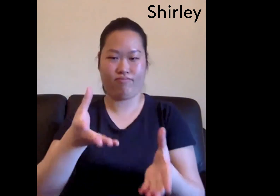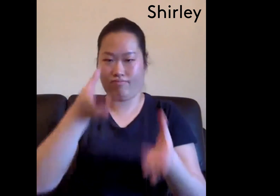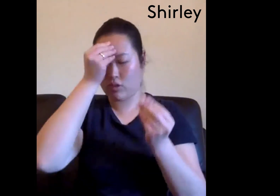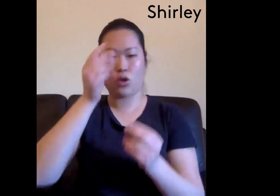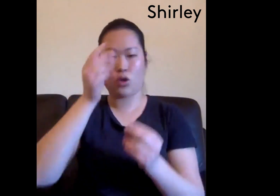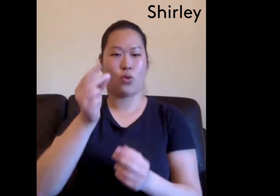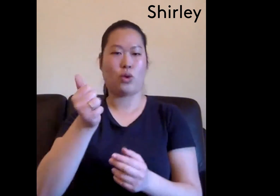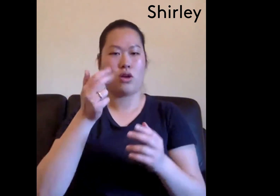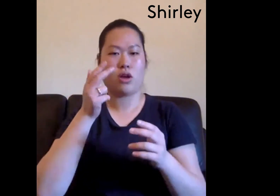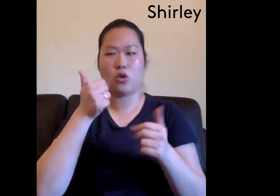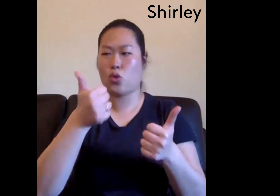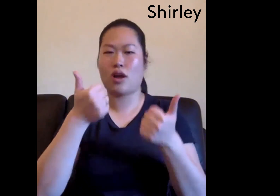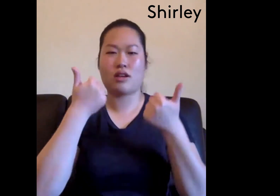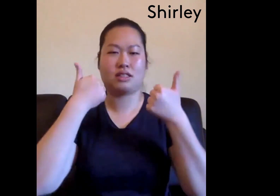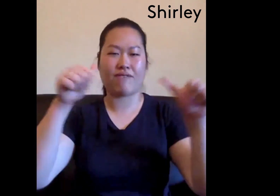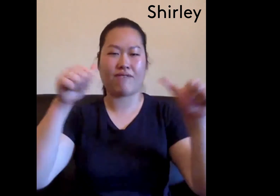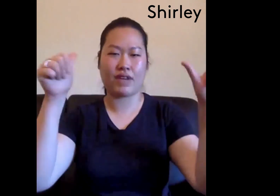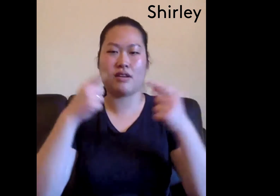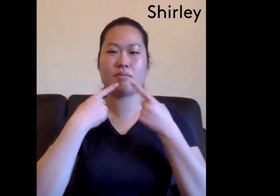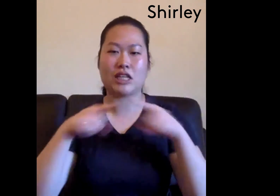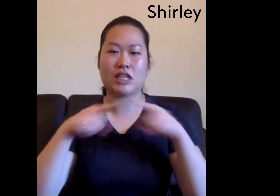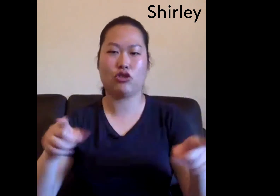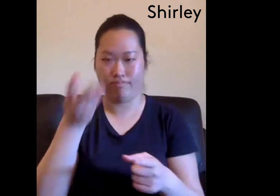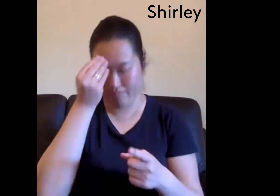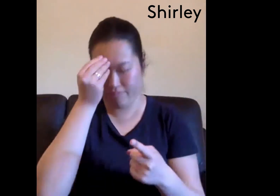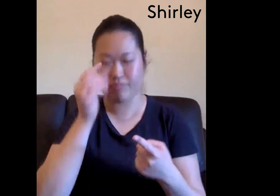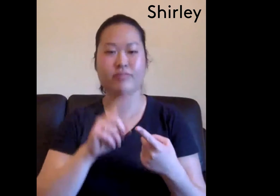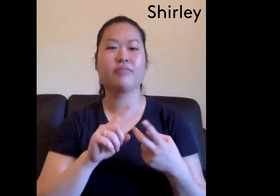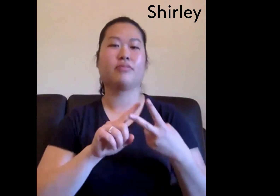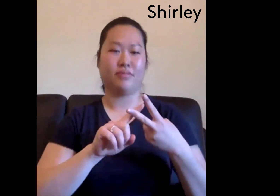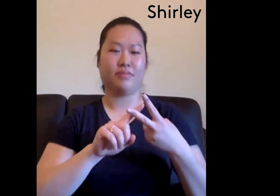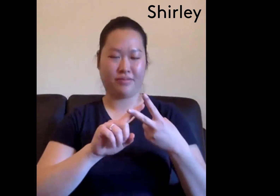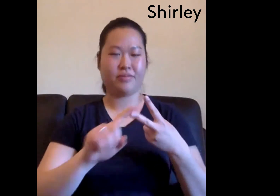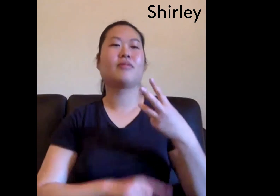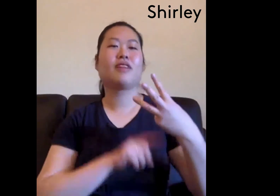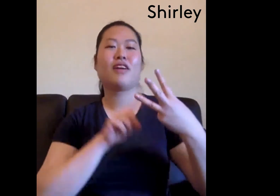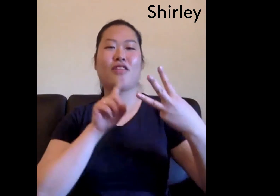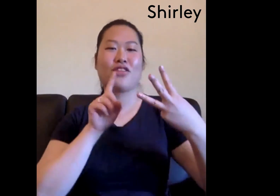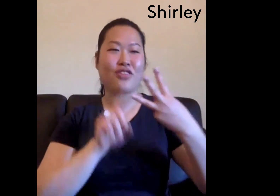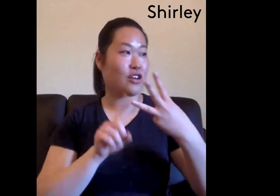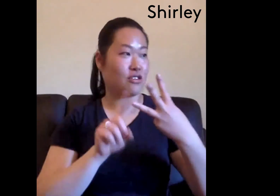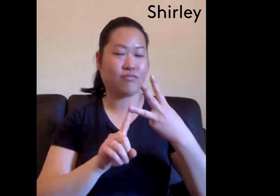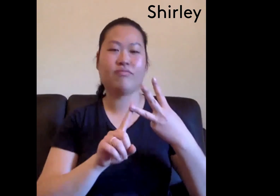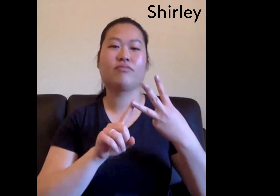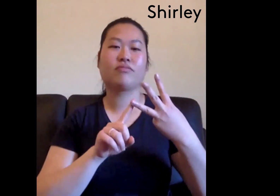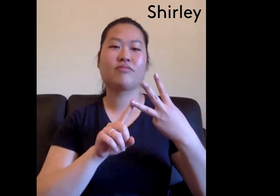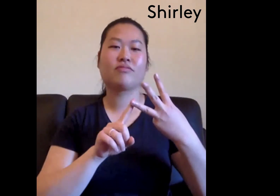Um something short snappy that I could access quickly because english is a second language for me